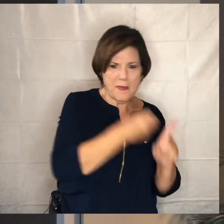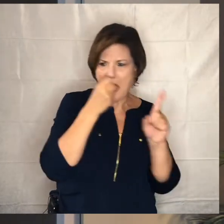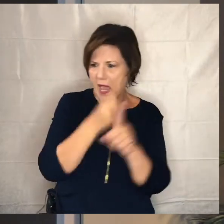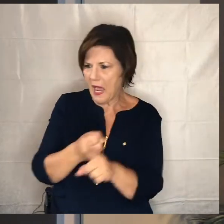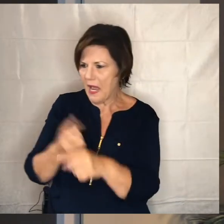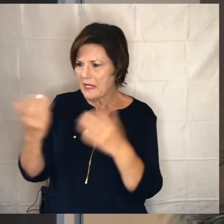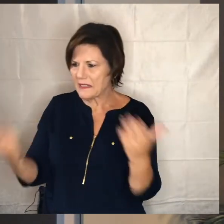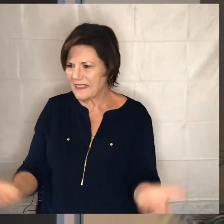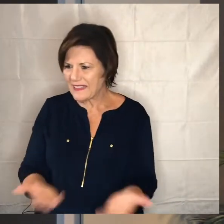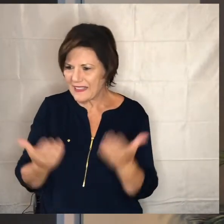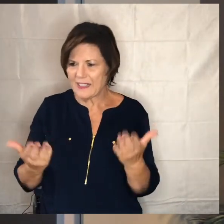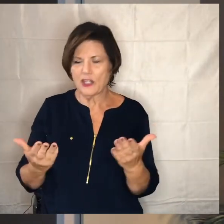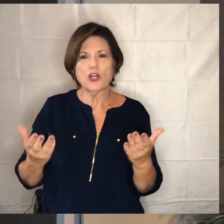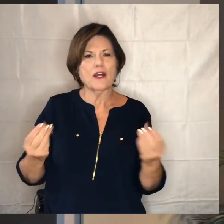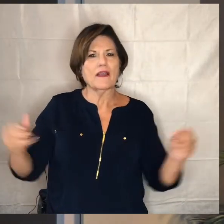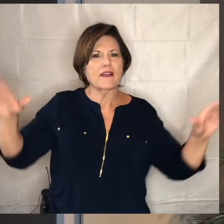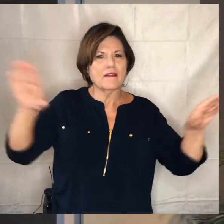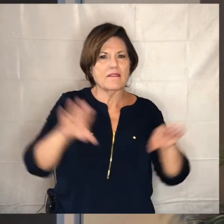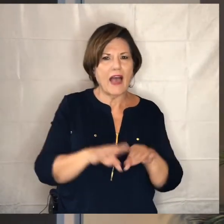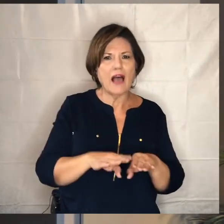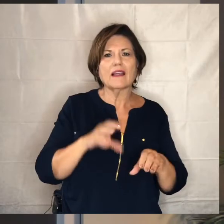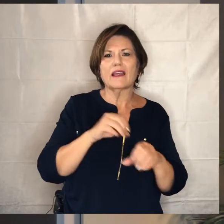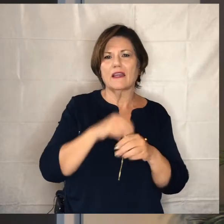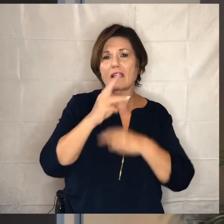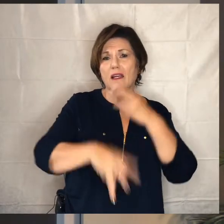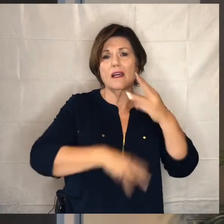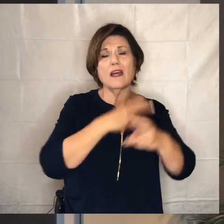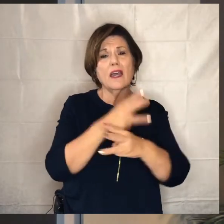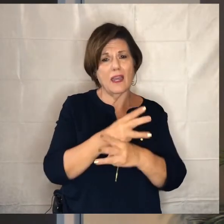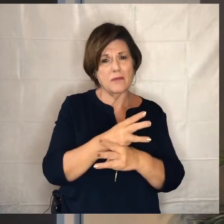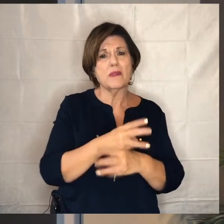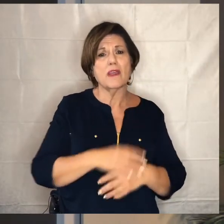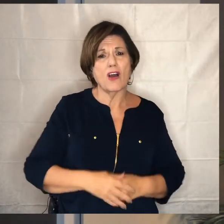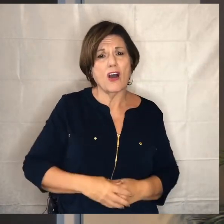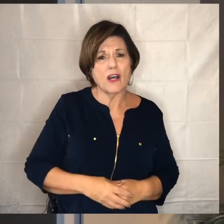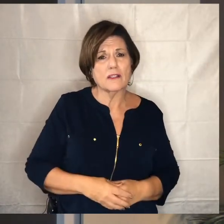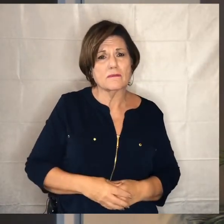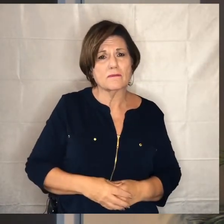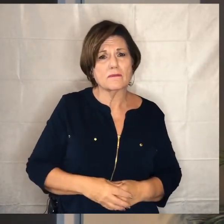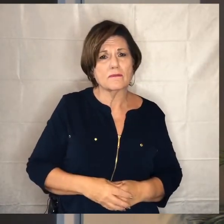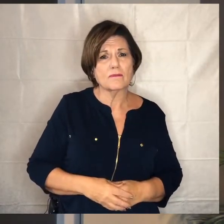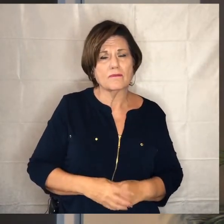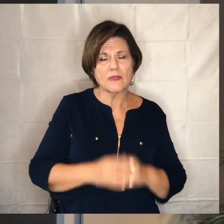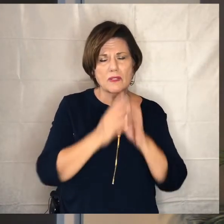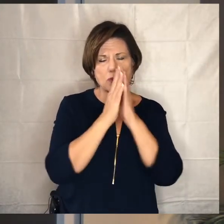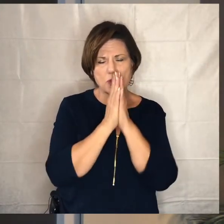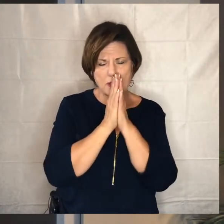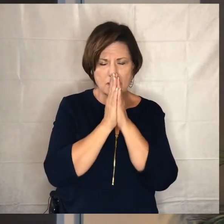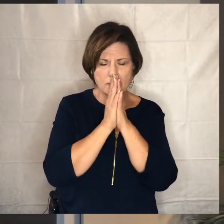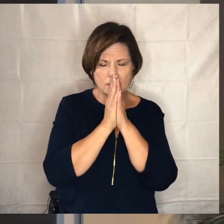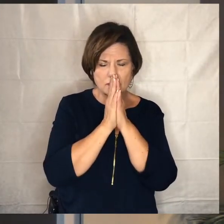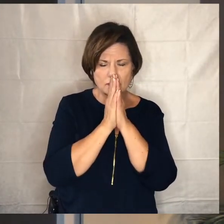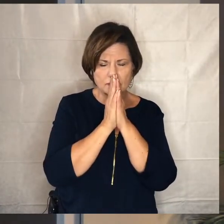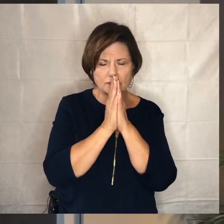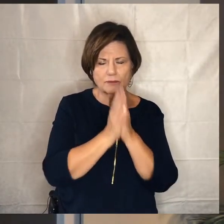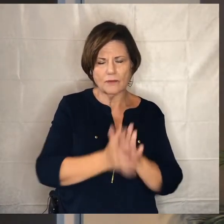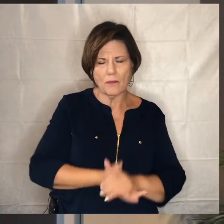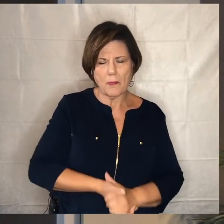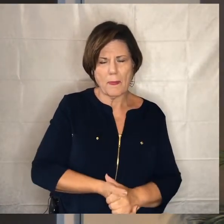in the canelo valley and beyond let us pray god